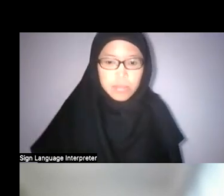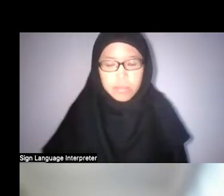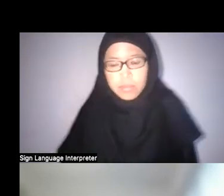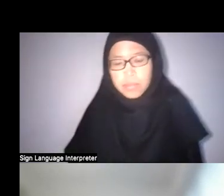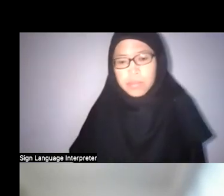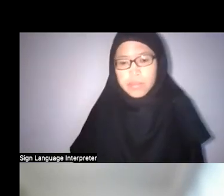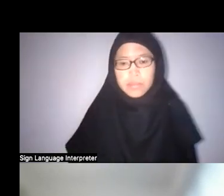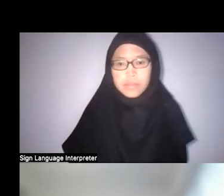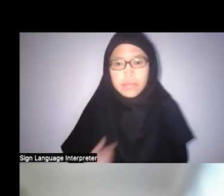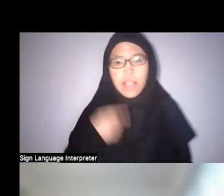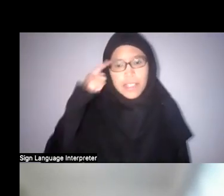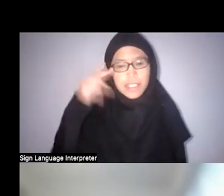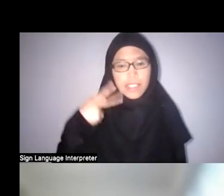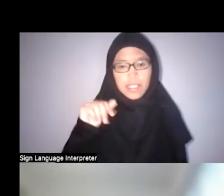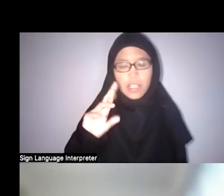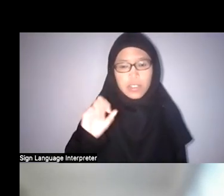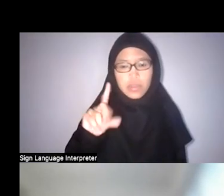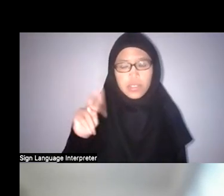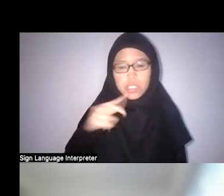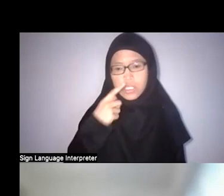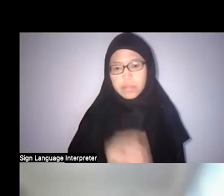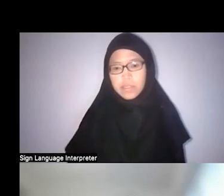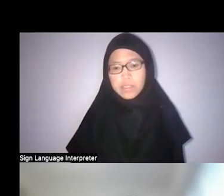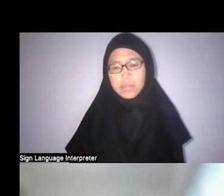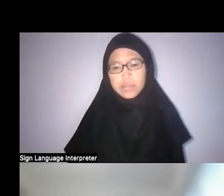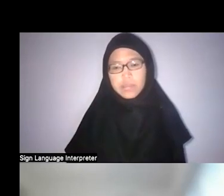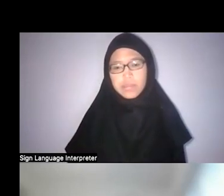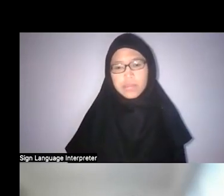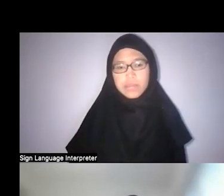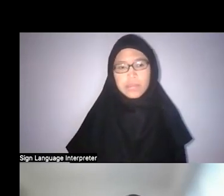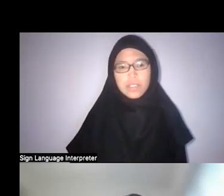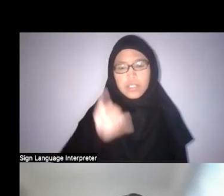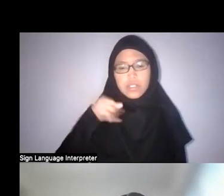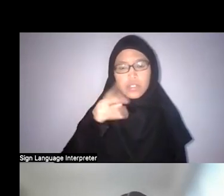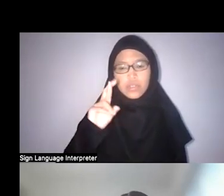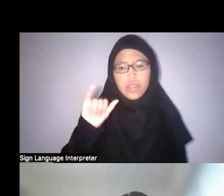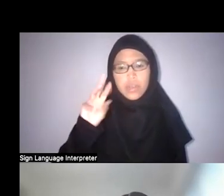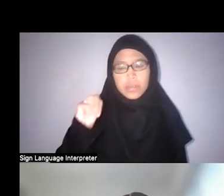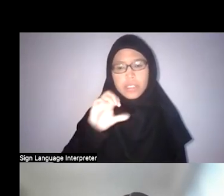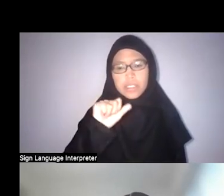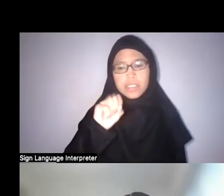Nadirah: I think Khairulddin mentioned Juraimi Samsuri, the plant collector?